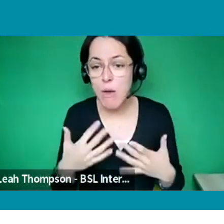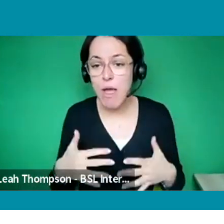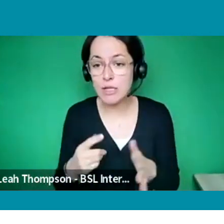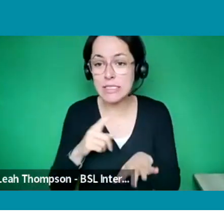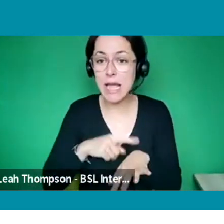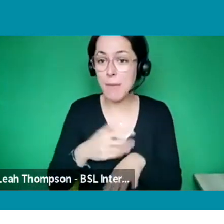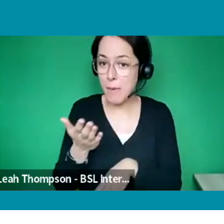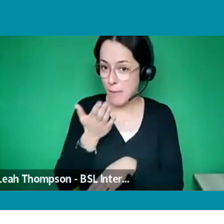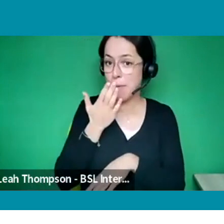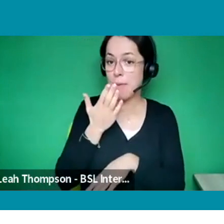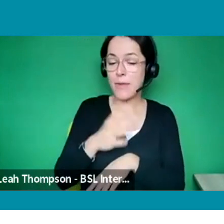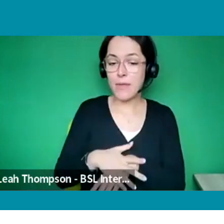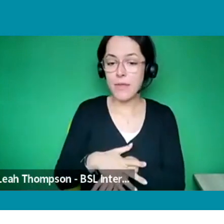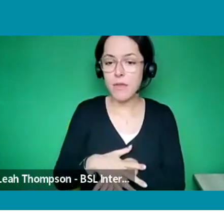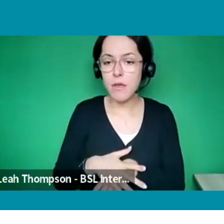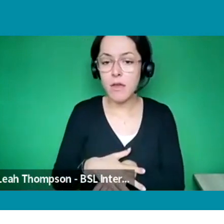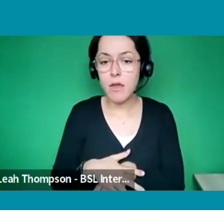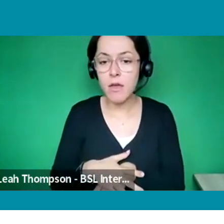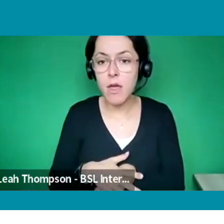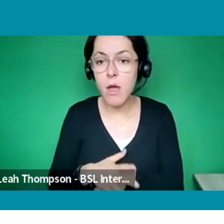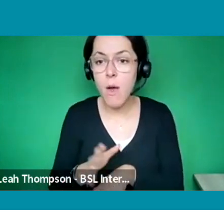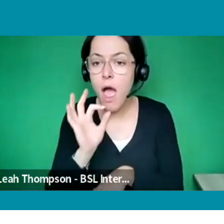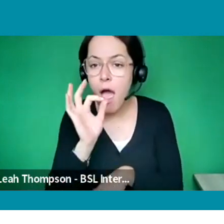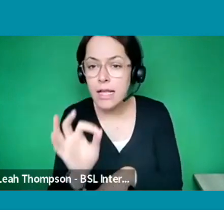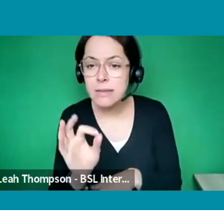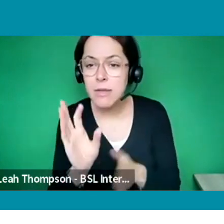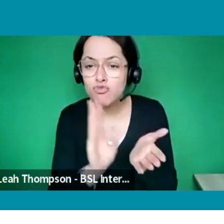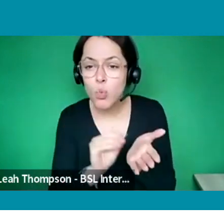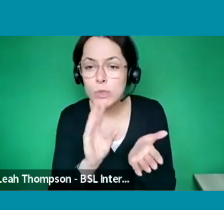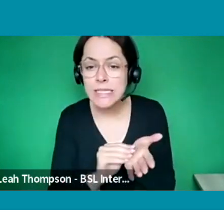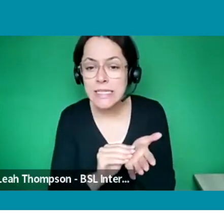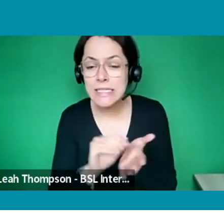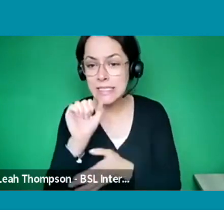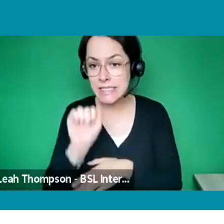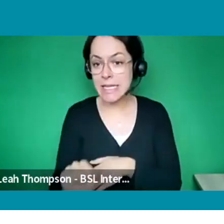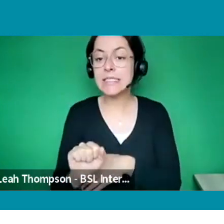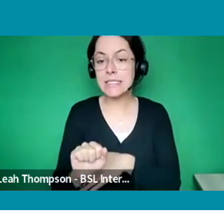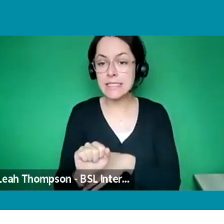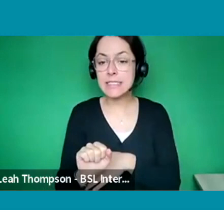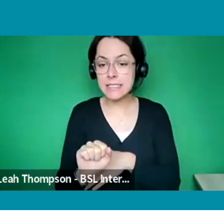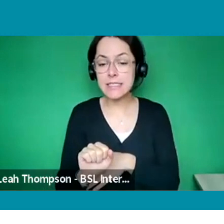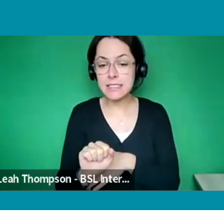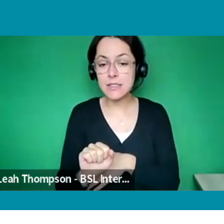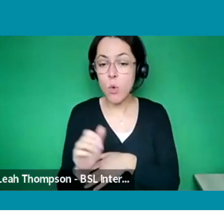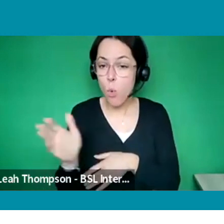Someone asking about the recording. Yes, absolutely. Every event is recorded.